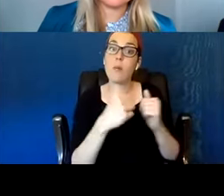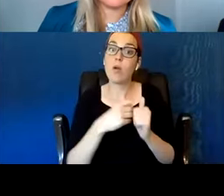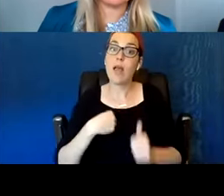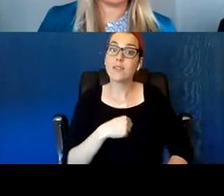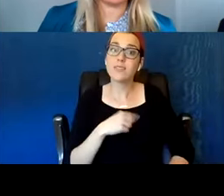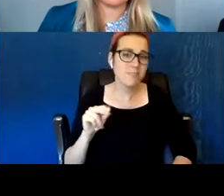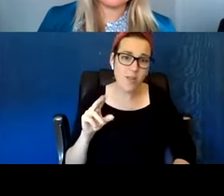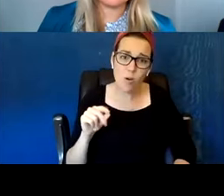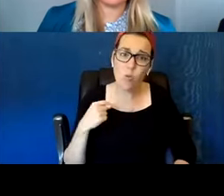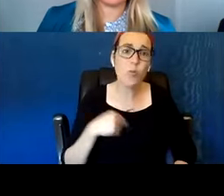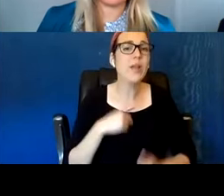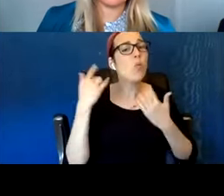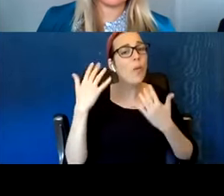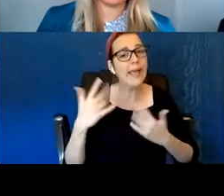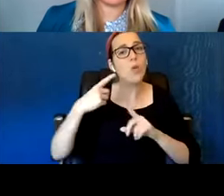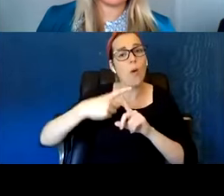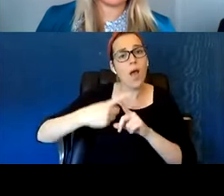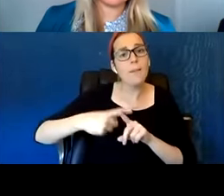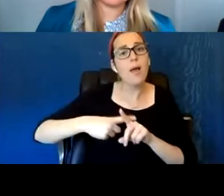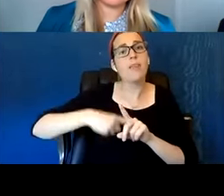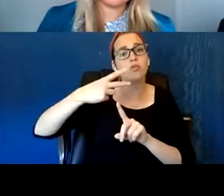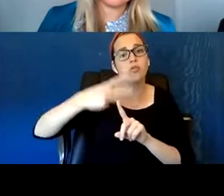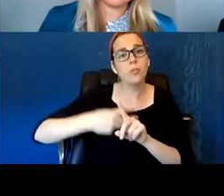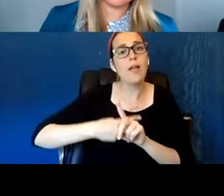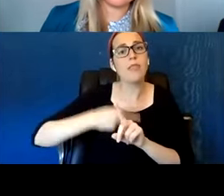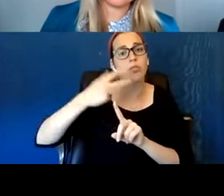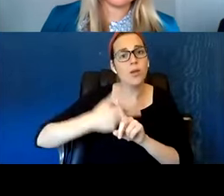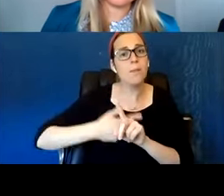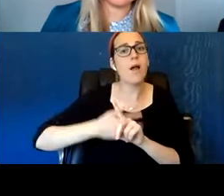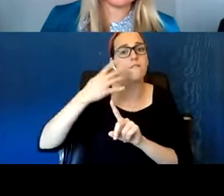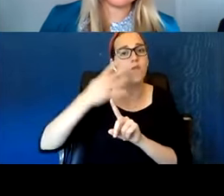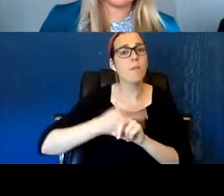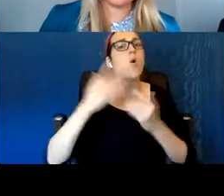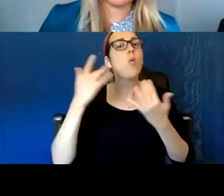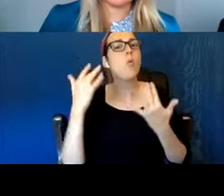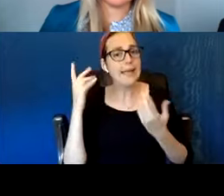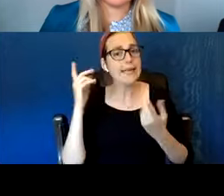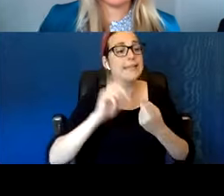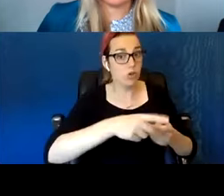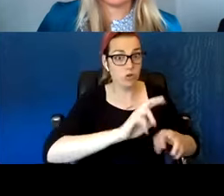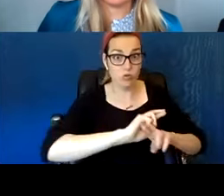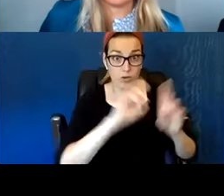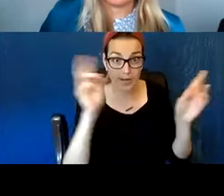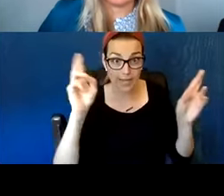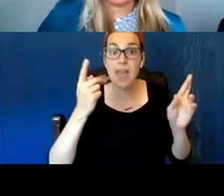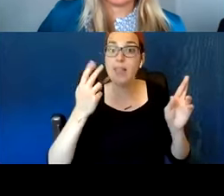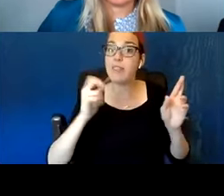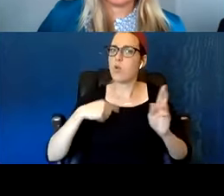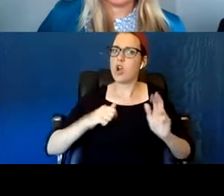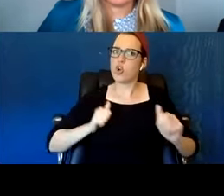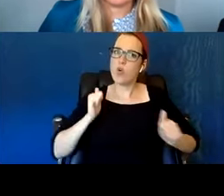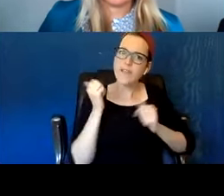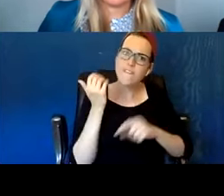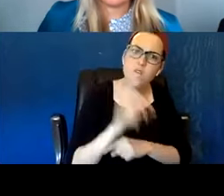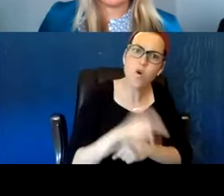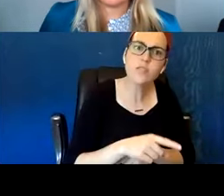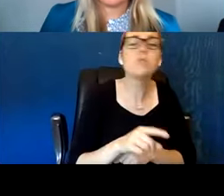And then when that person is ready, we're not very aggressive. We can say, how do you wanna do this? And the way that they wanna do it then that's how we do it.